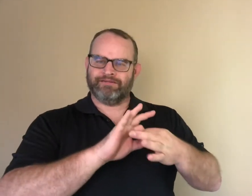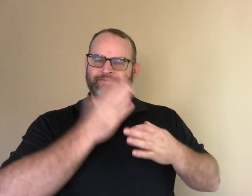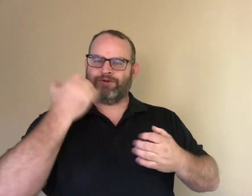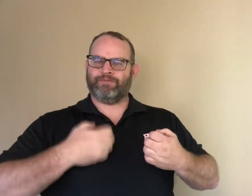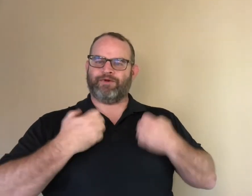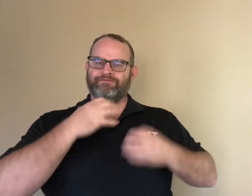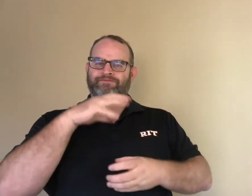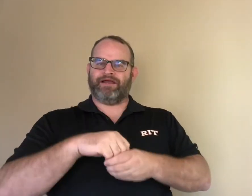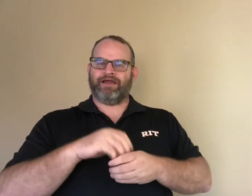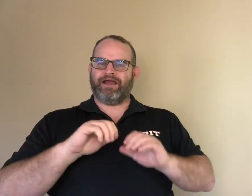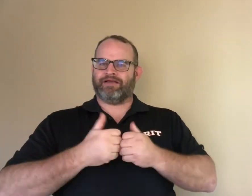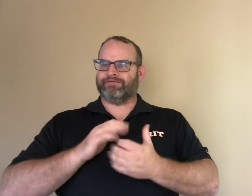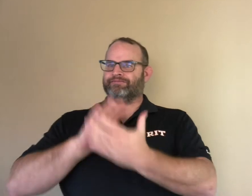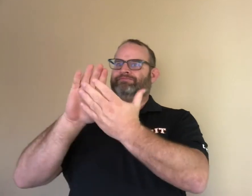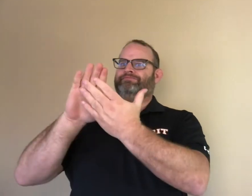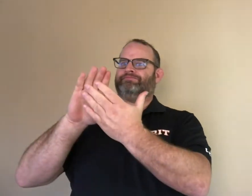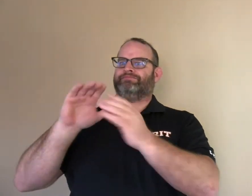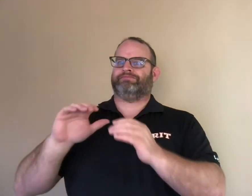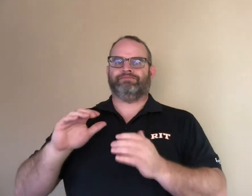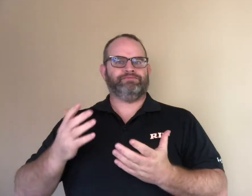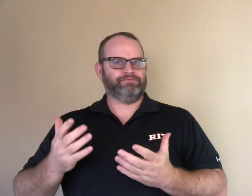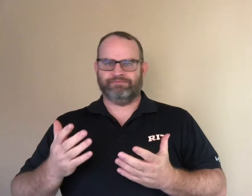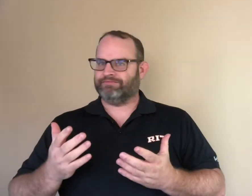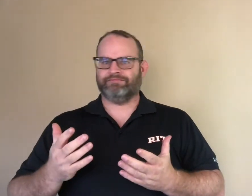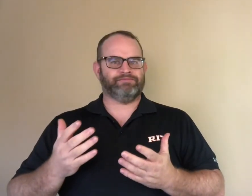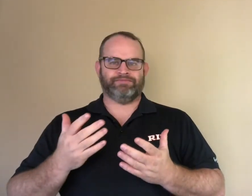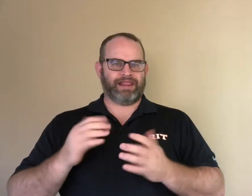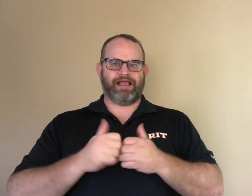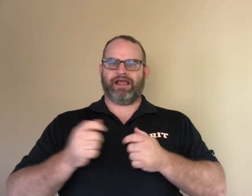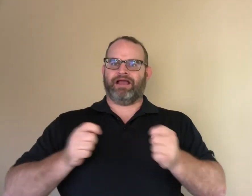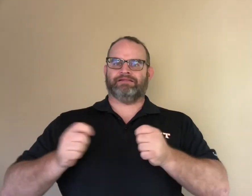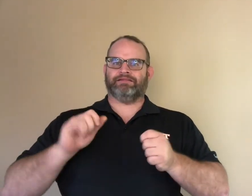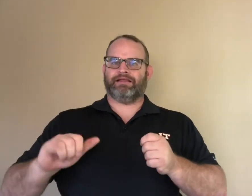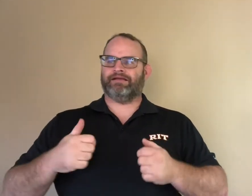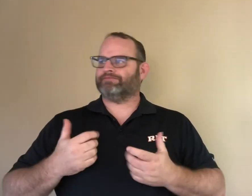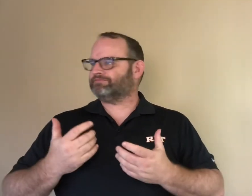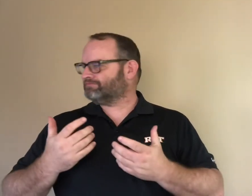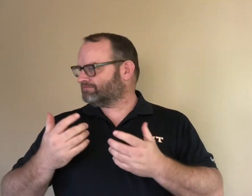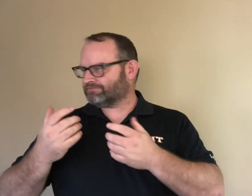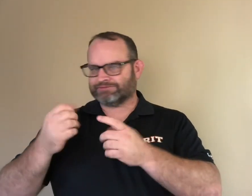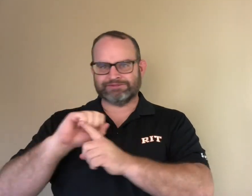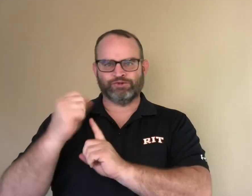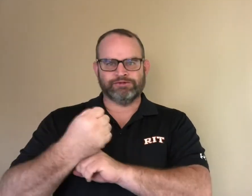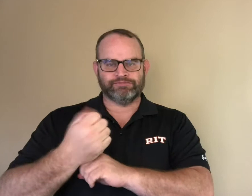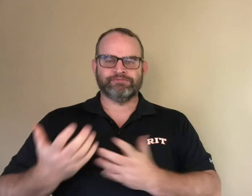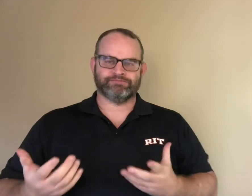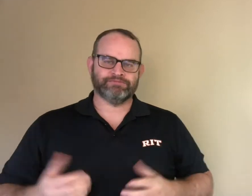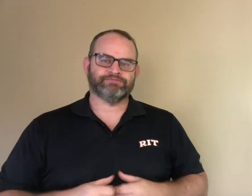Children feel relatable to characters that show emotions as they deal with situations in stories.